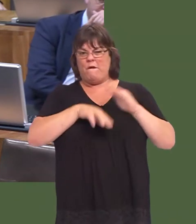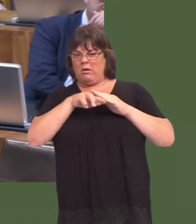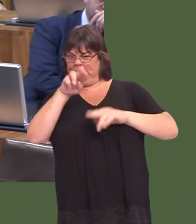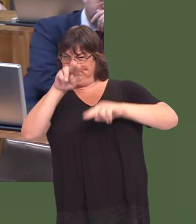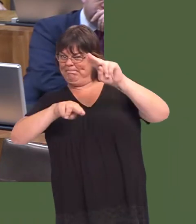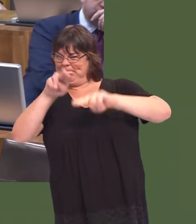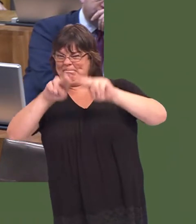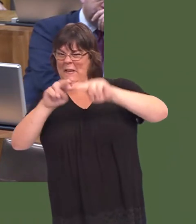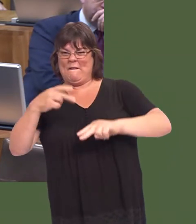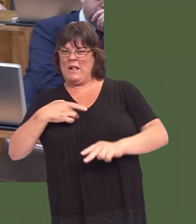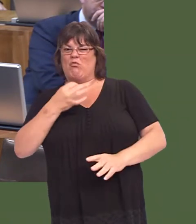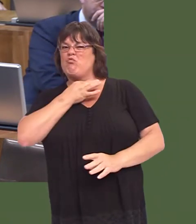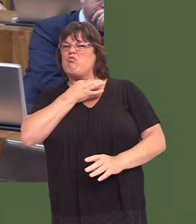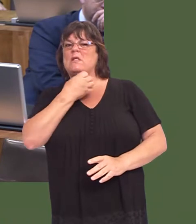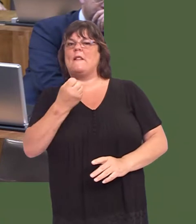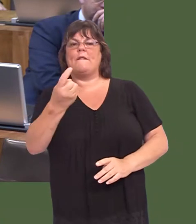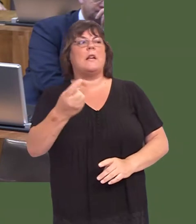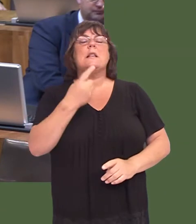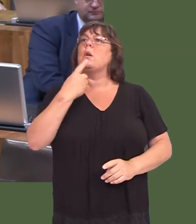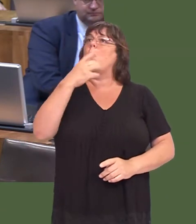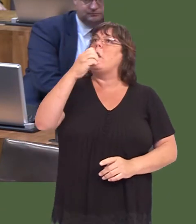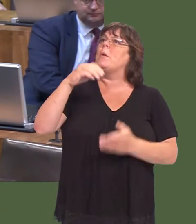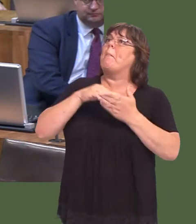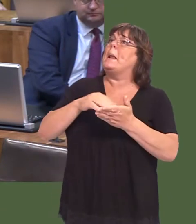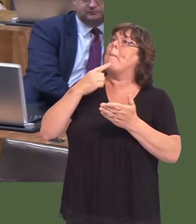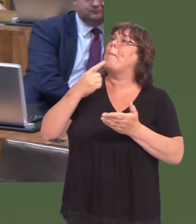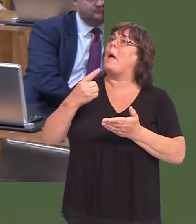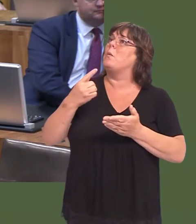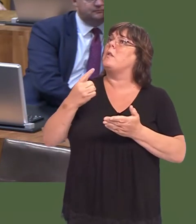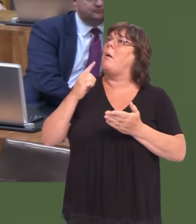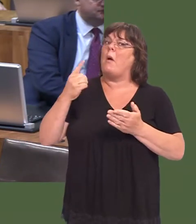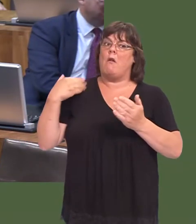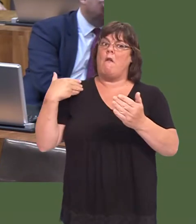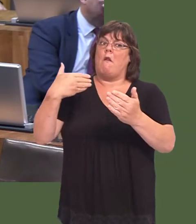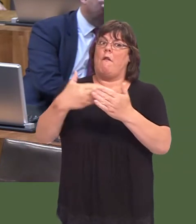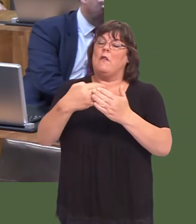He says itís £100 million out of the back pocket; itís £100 million over 10 years.